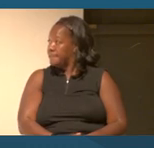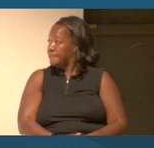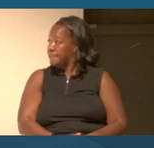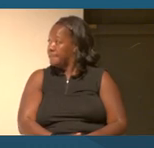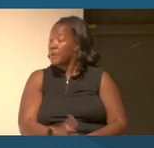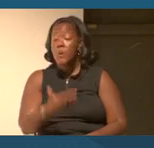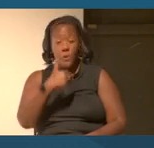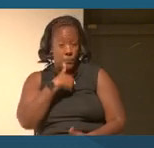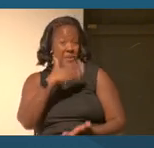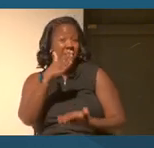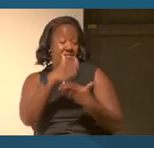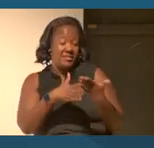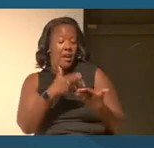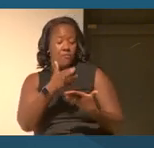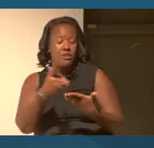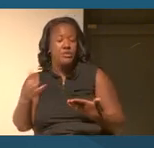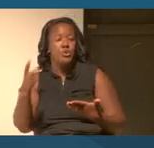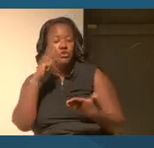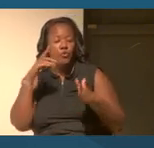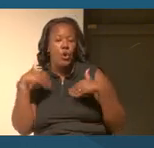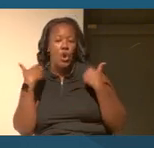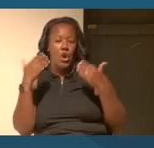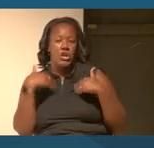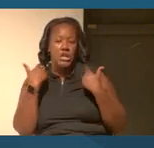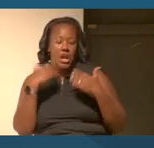So we do have some resources for younger learners.